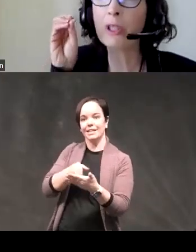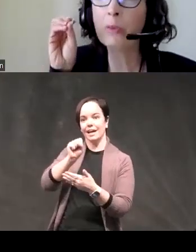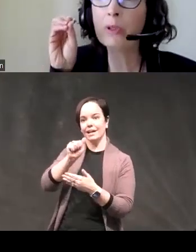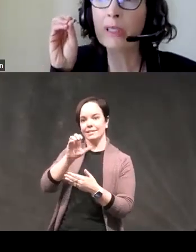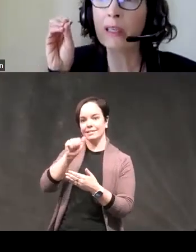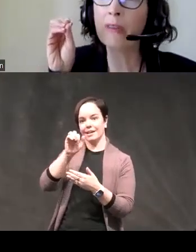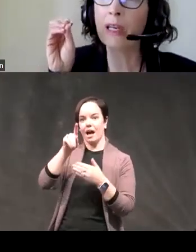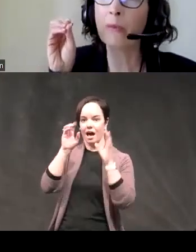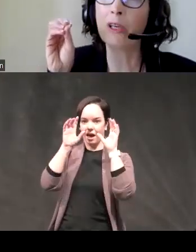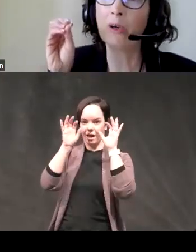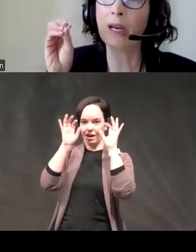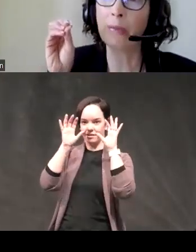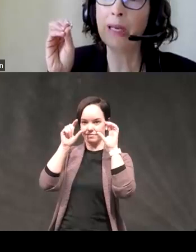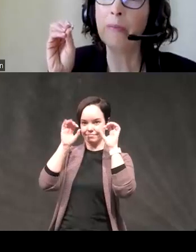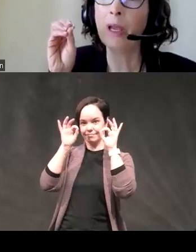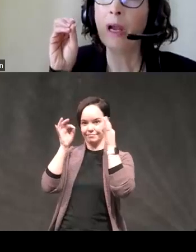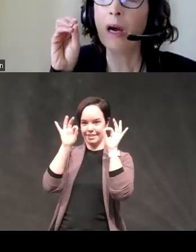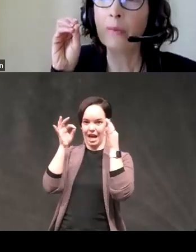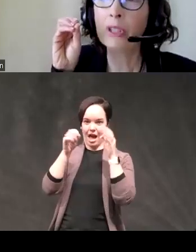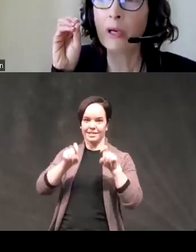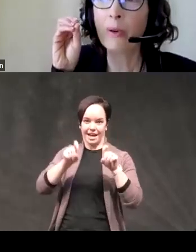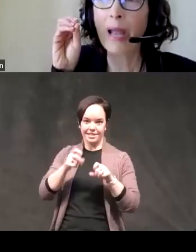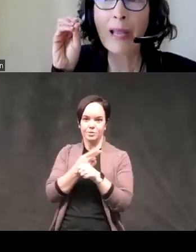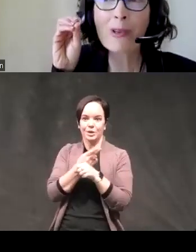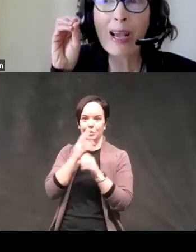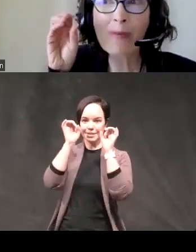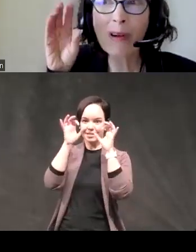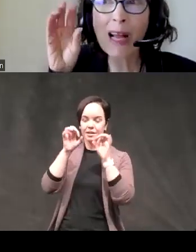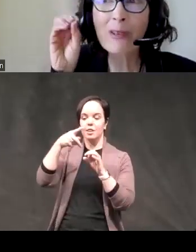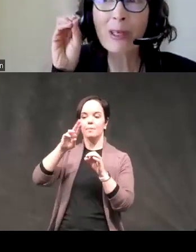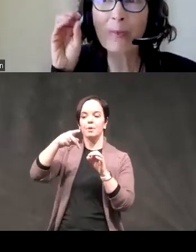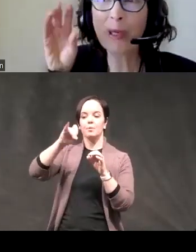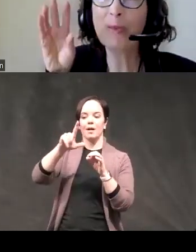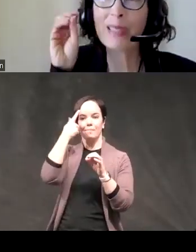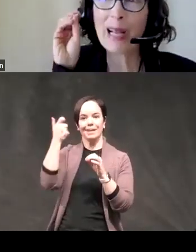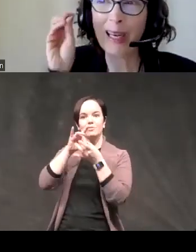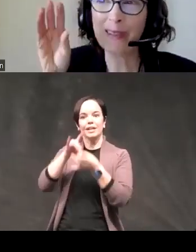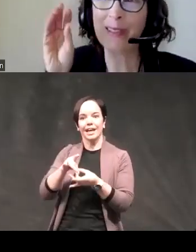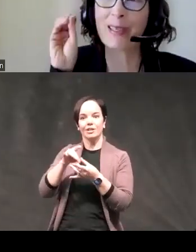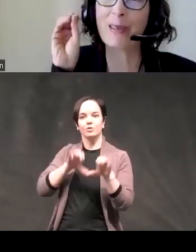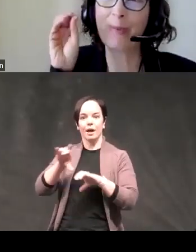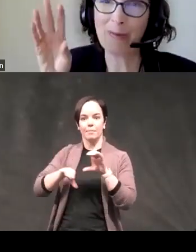pupil is innervated by norepi so as you have more arousal your pupils dilate just a little bit